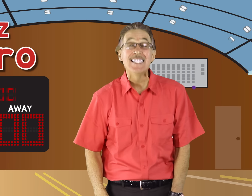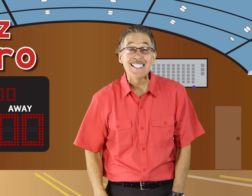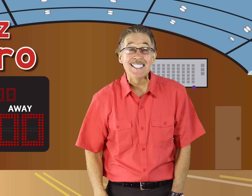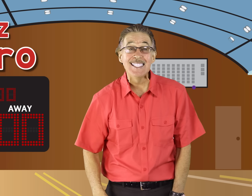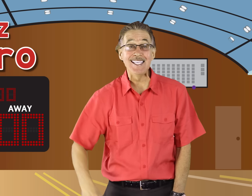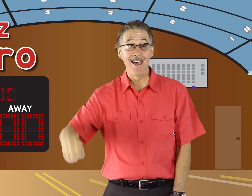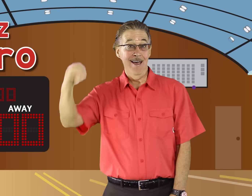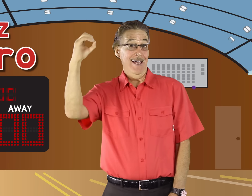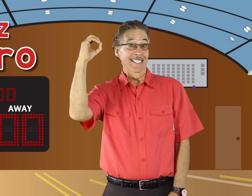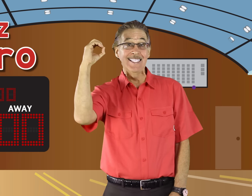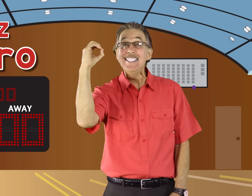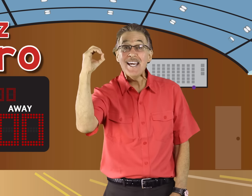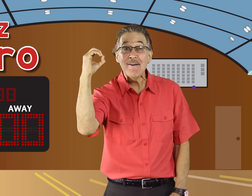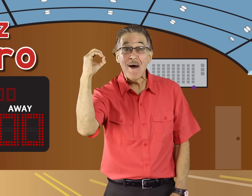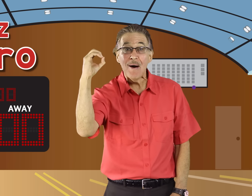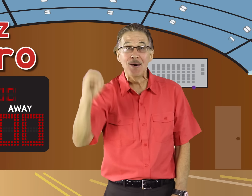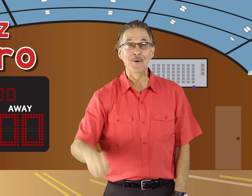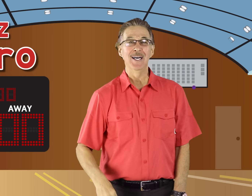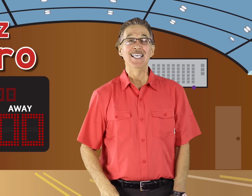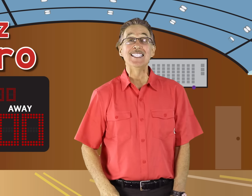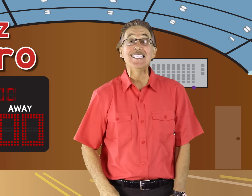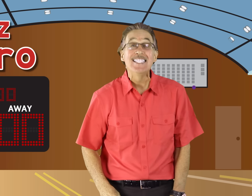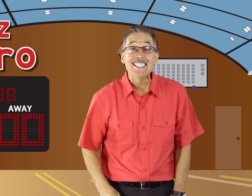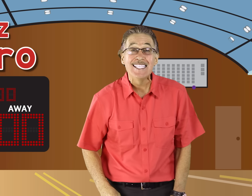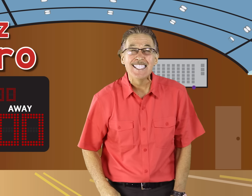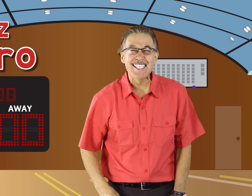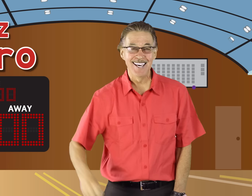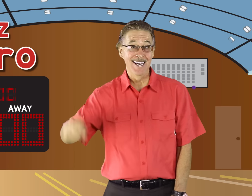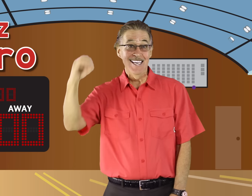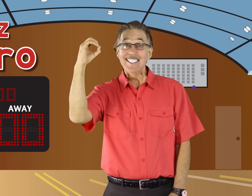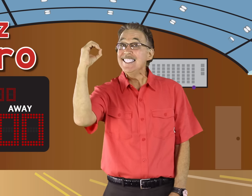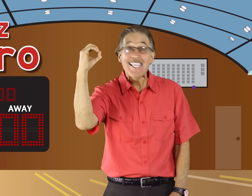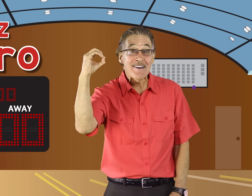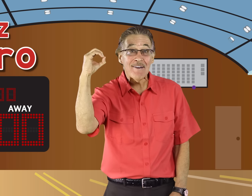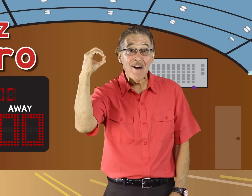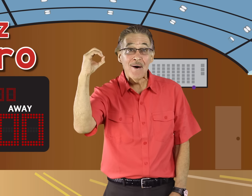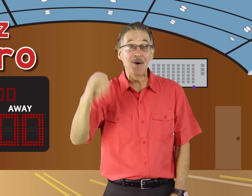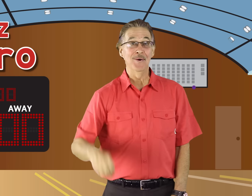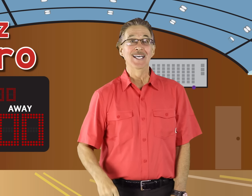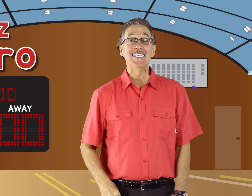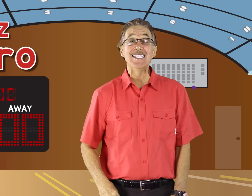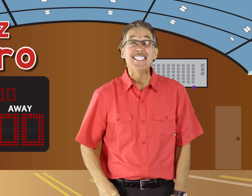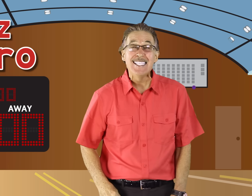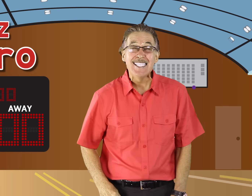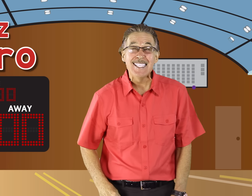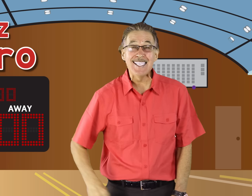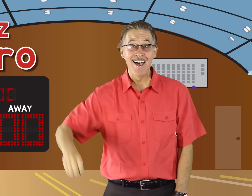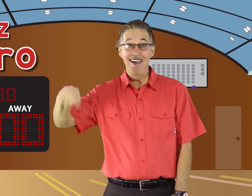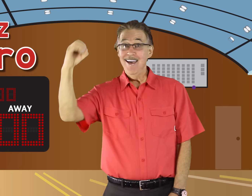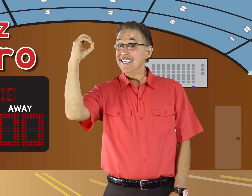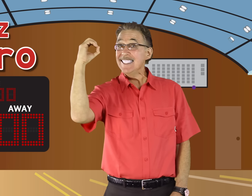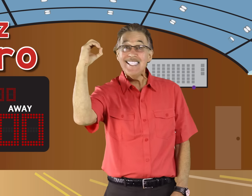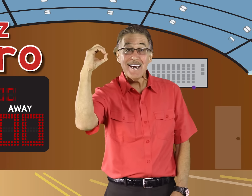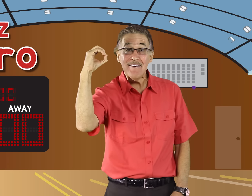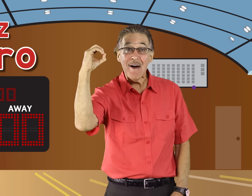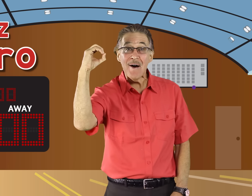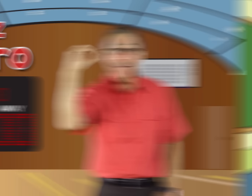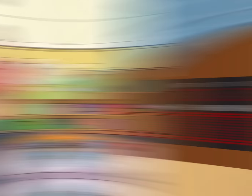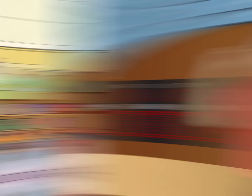/z/ zero /z/ zero /z/ zero